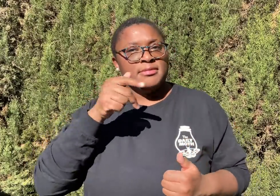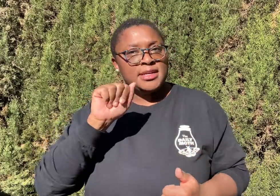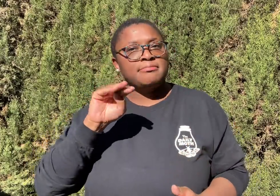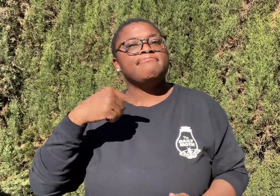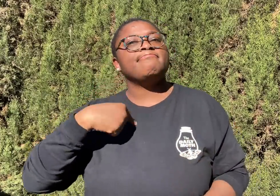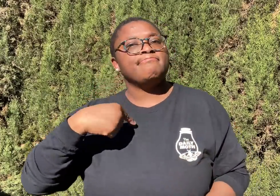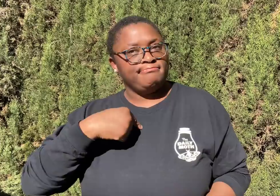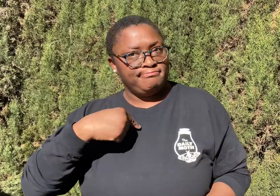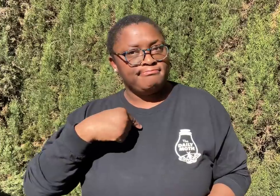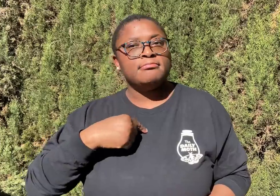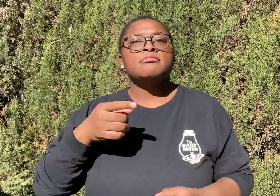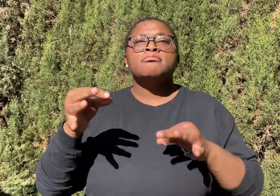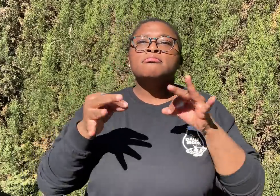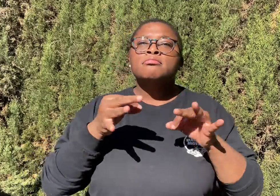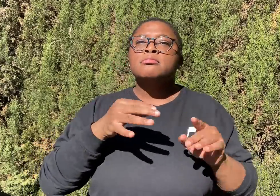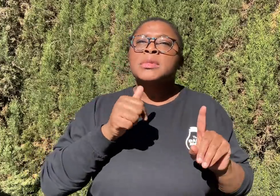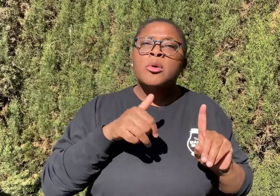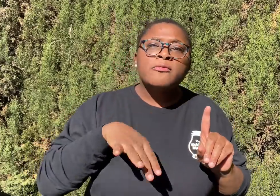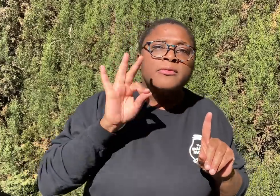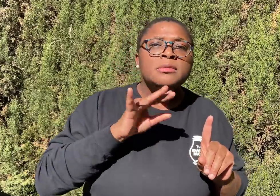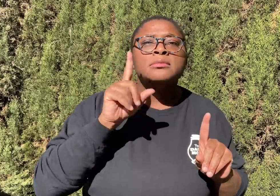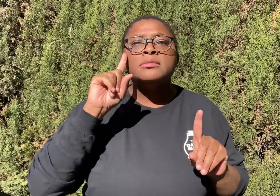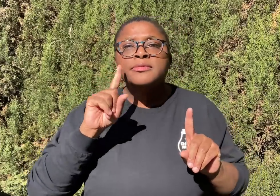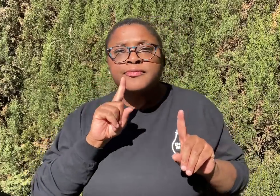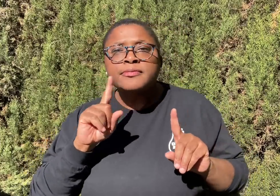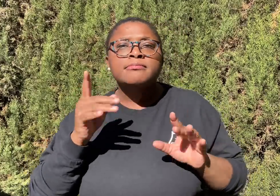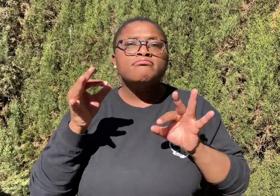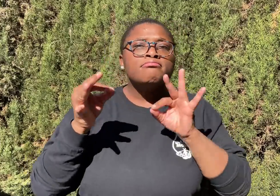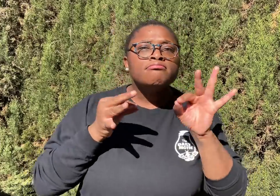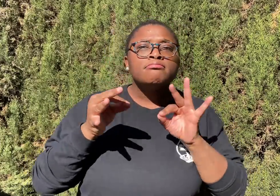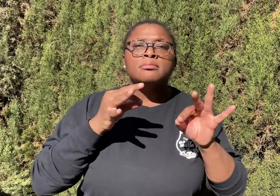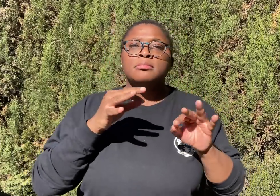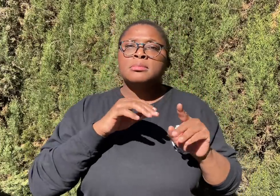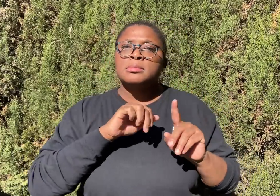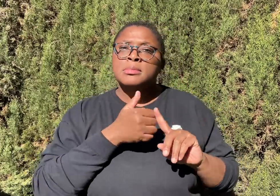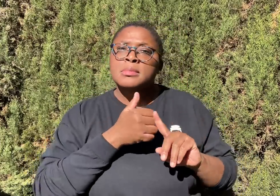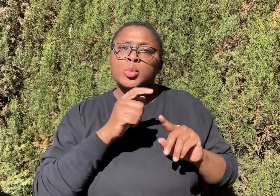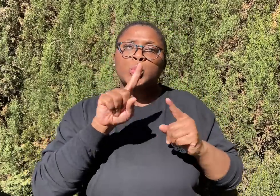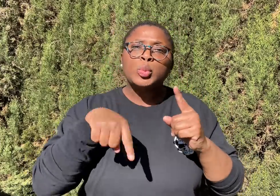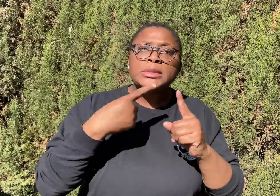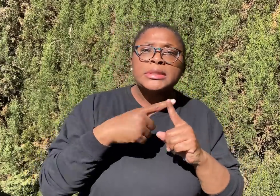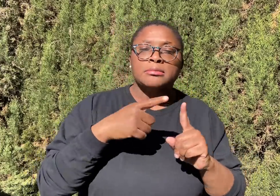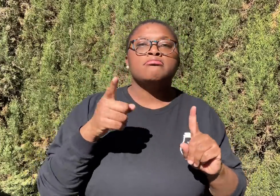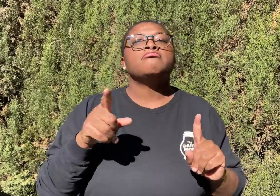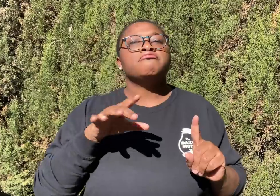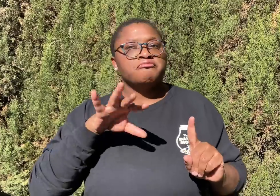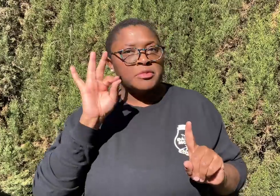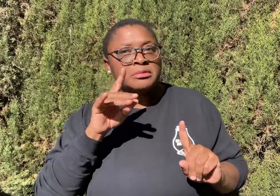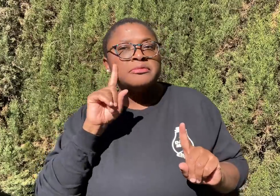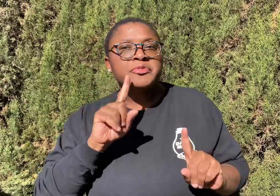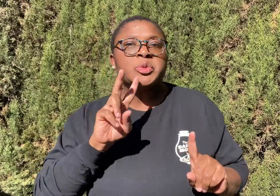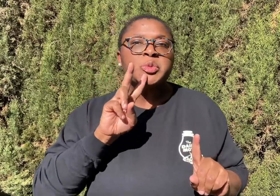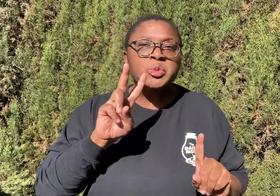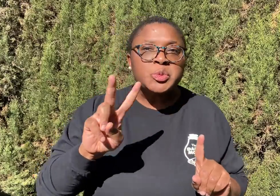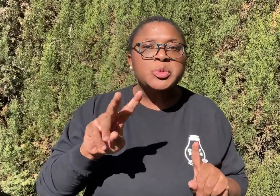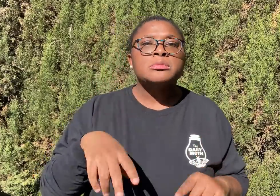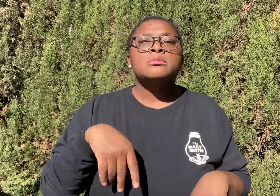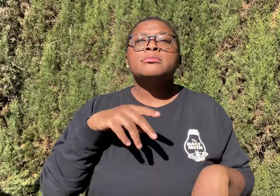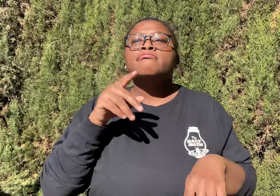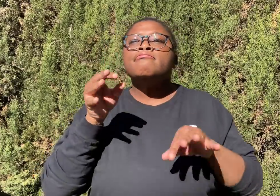Pam described how she found out Grant was deaf. She said she found out when he was two.